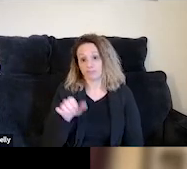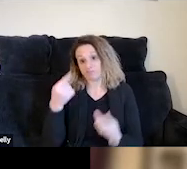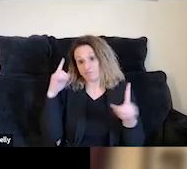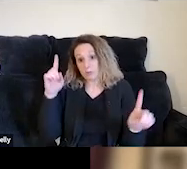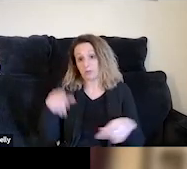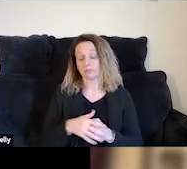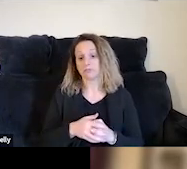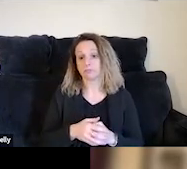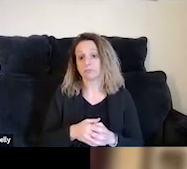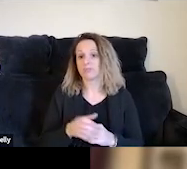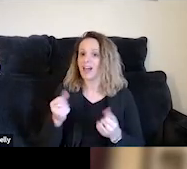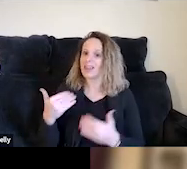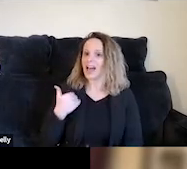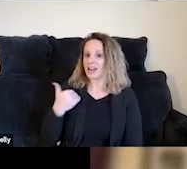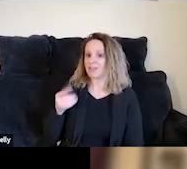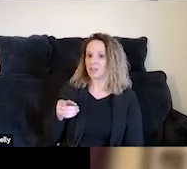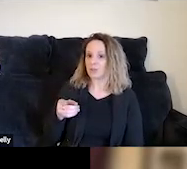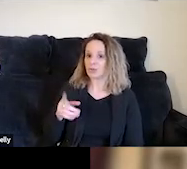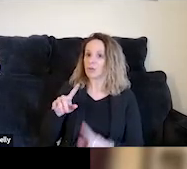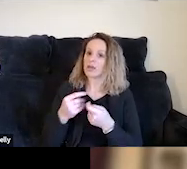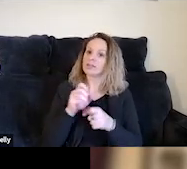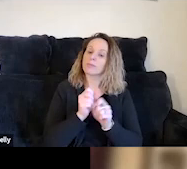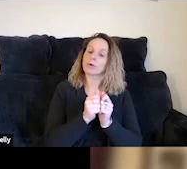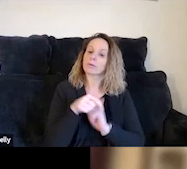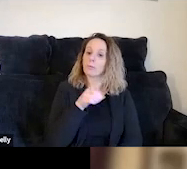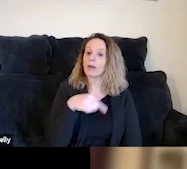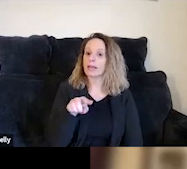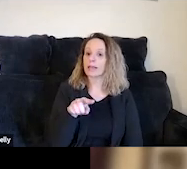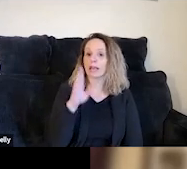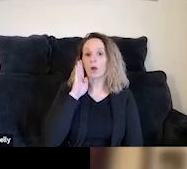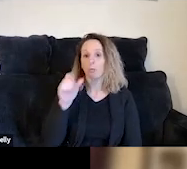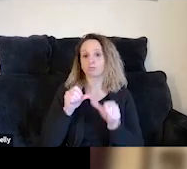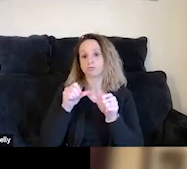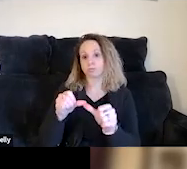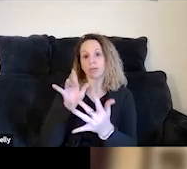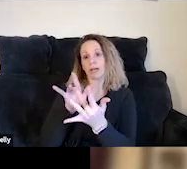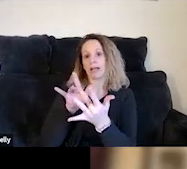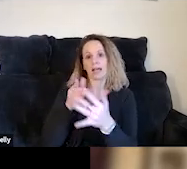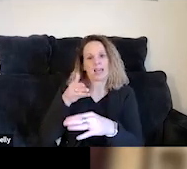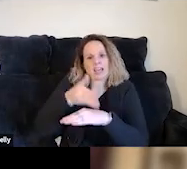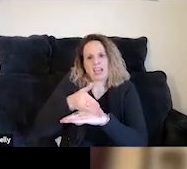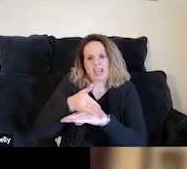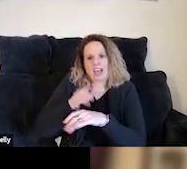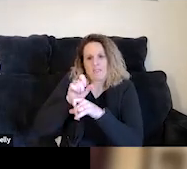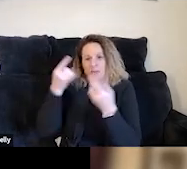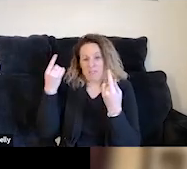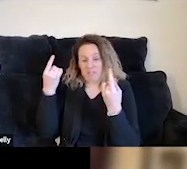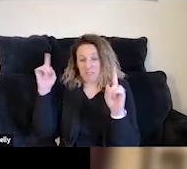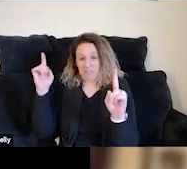A lot of the youth our team works with will remain in contact long after our work is over per se.